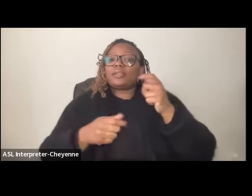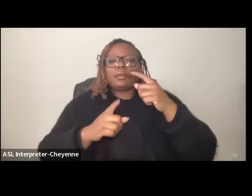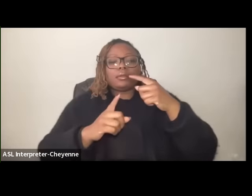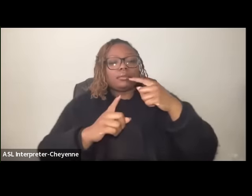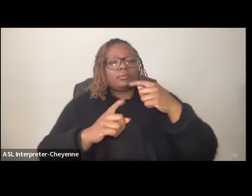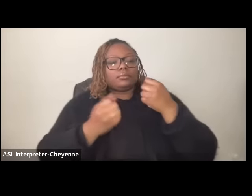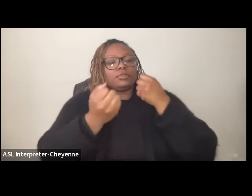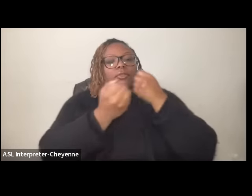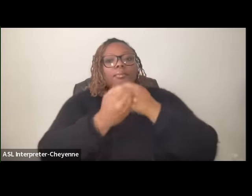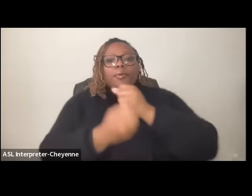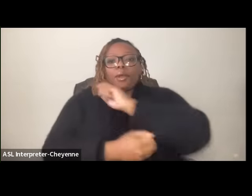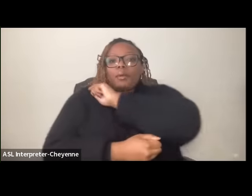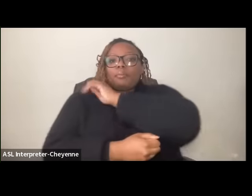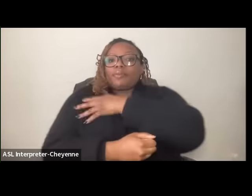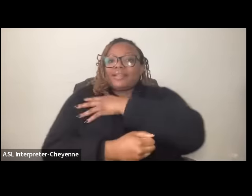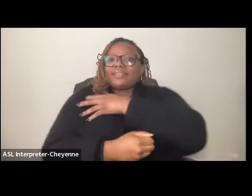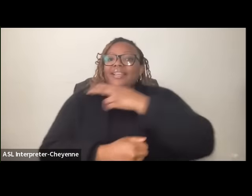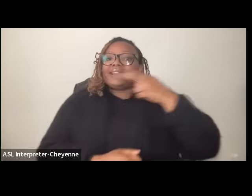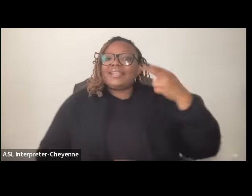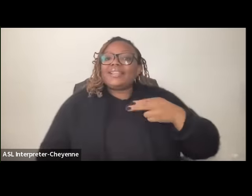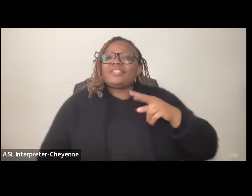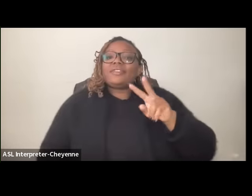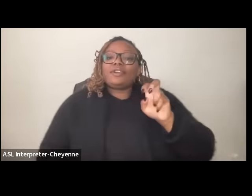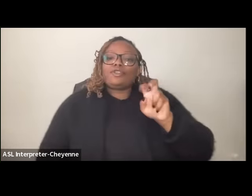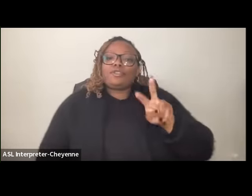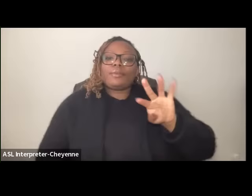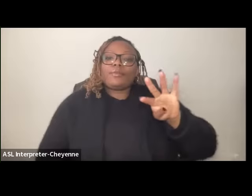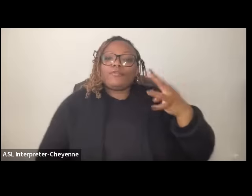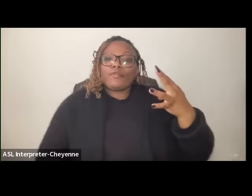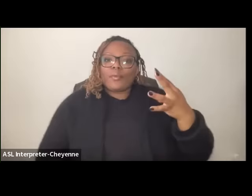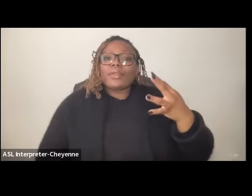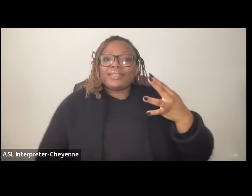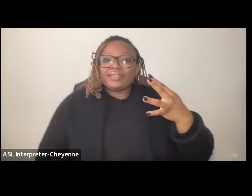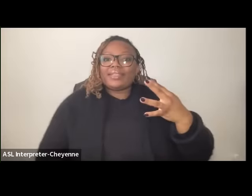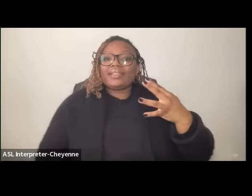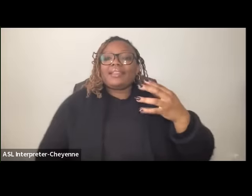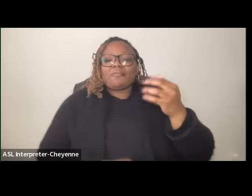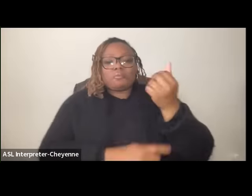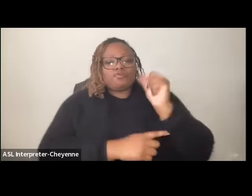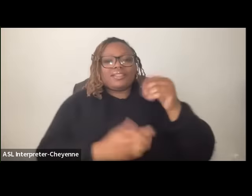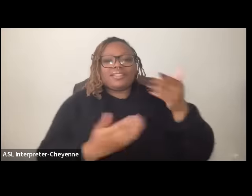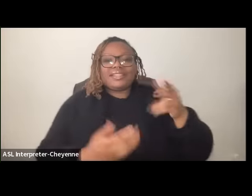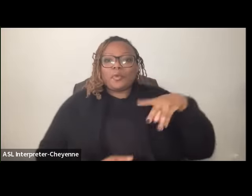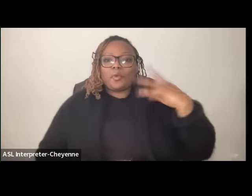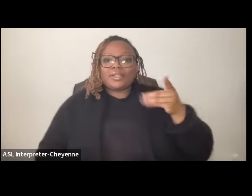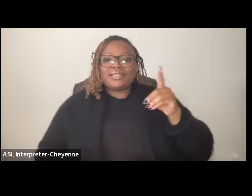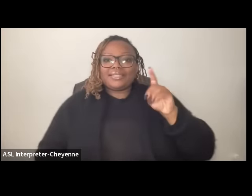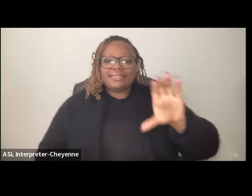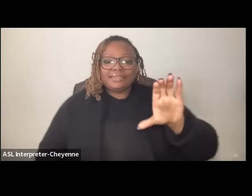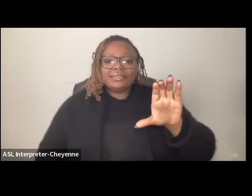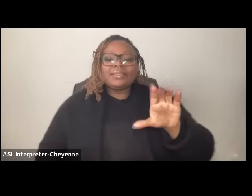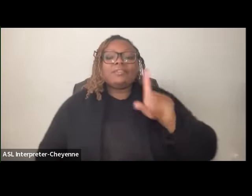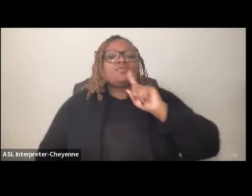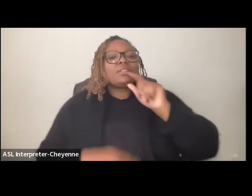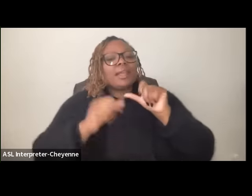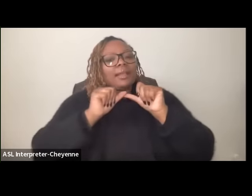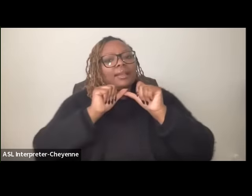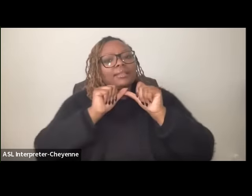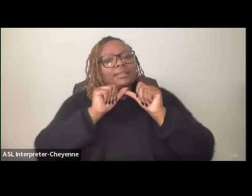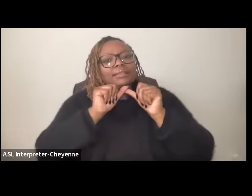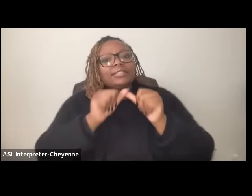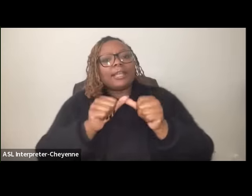in history in Washington DC on November 4th and um just continuing to push the narrative the correct